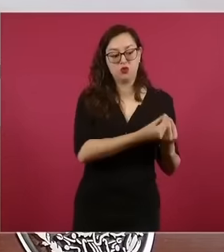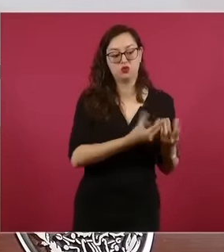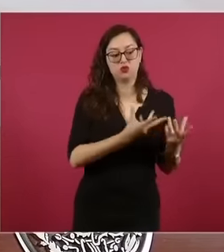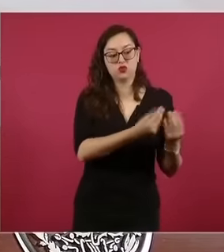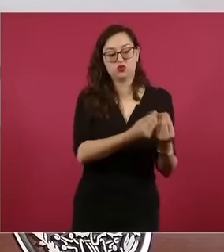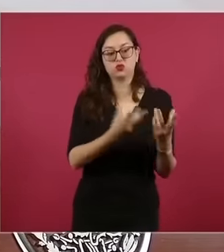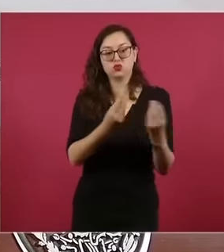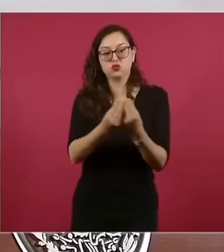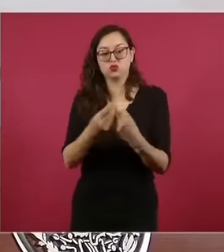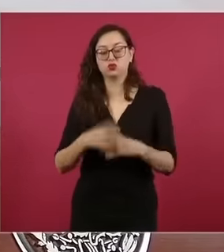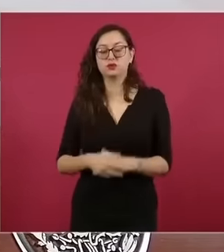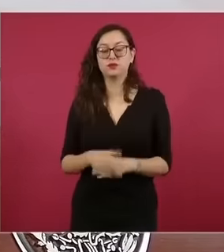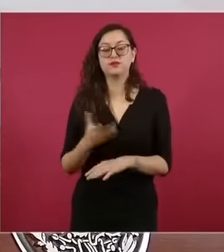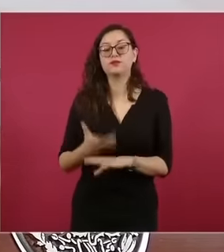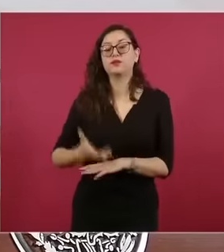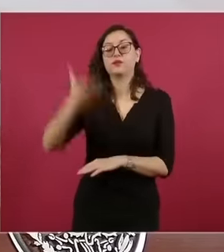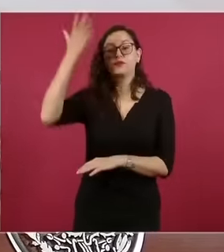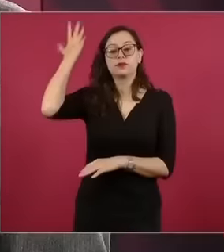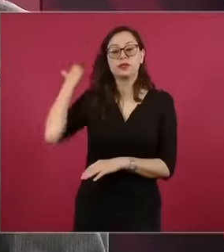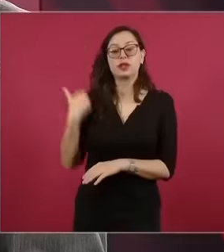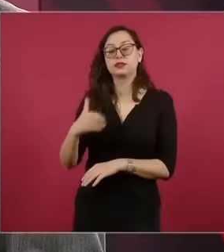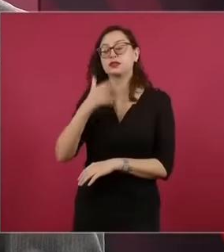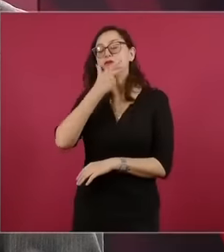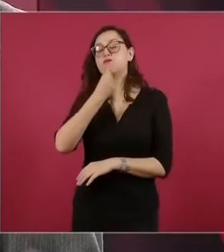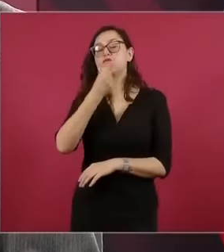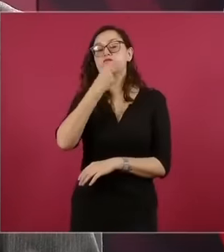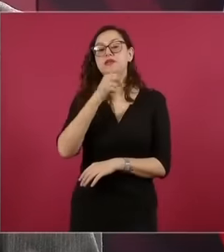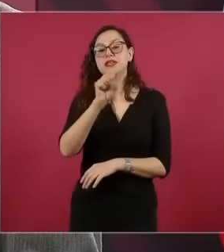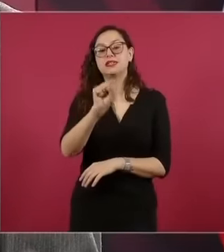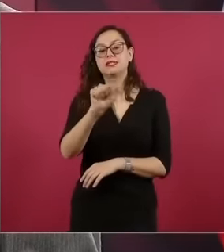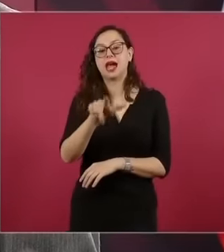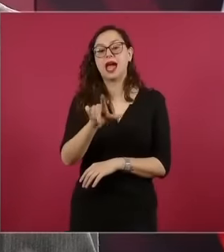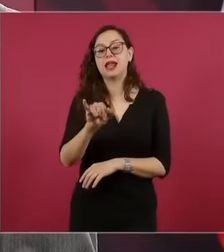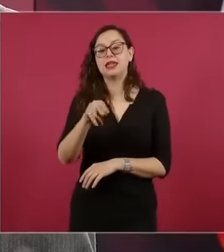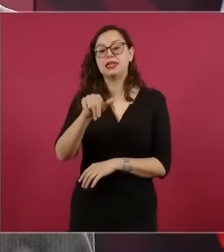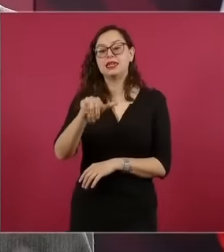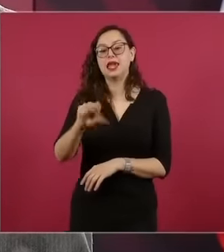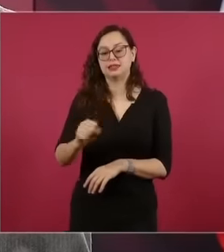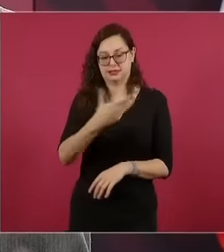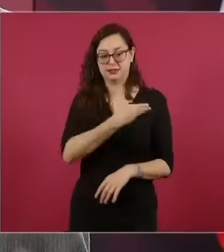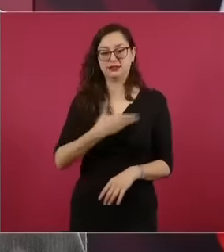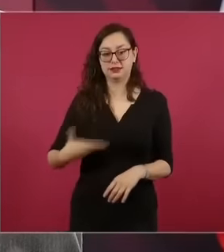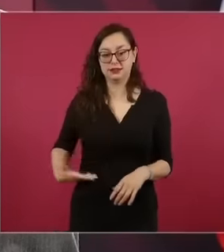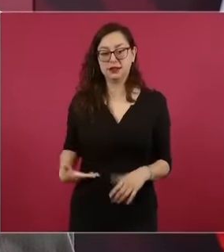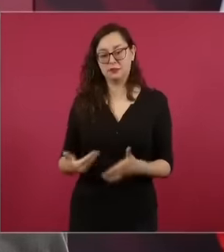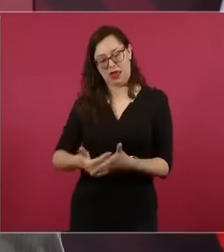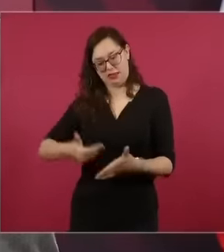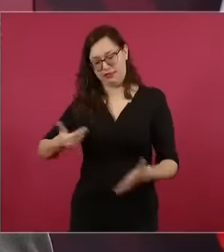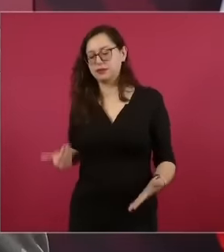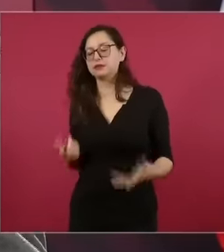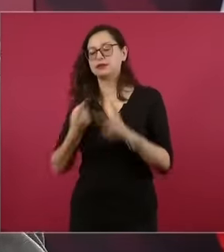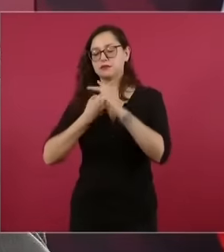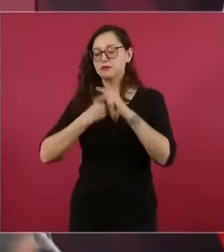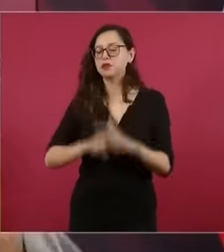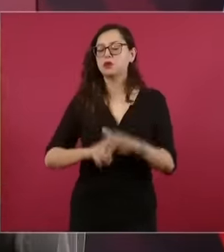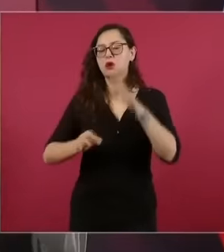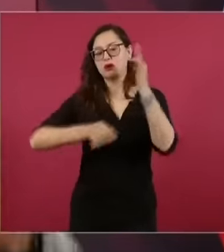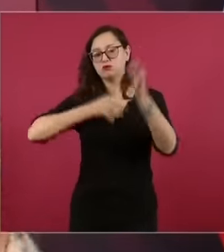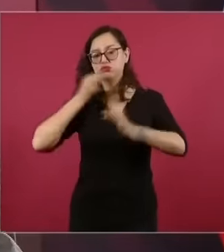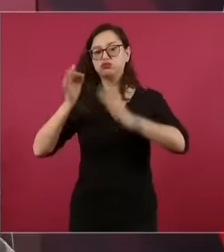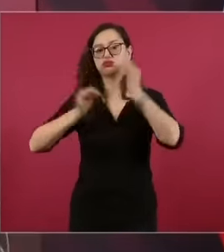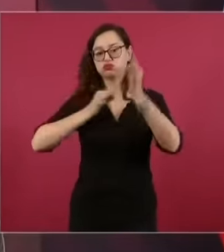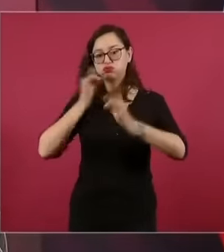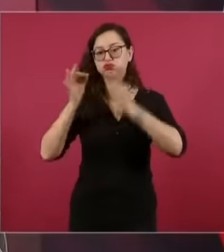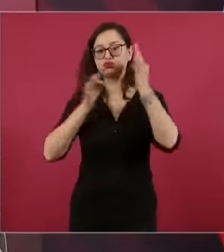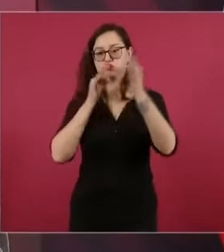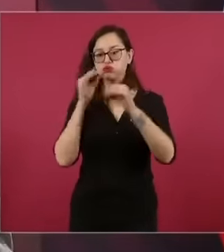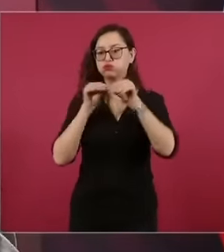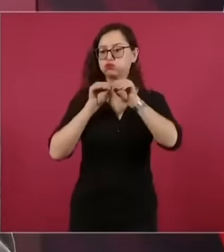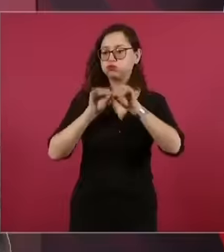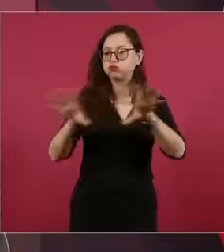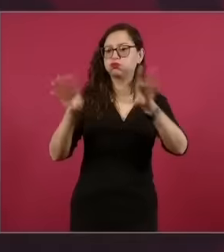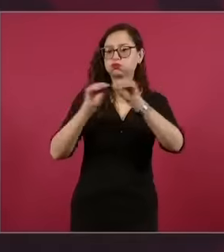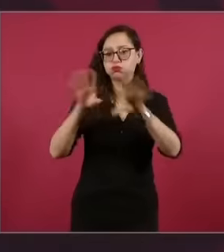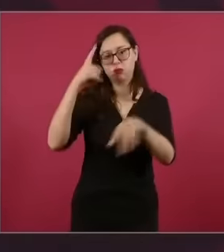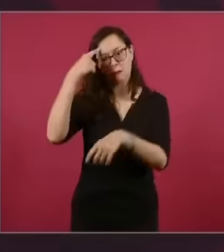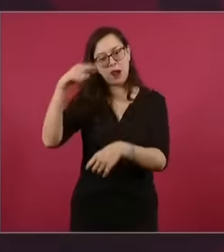Salinas begins his campaign in a